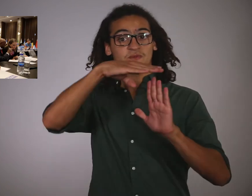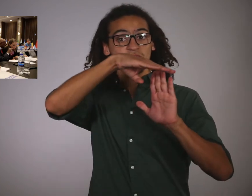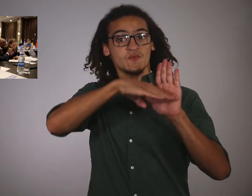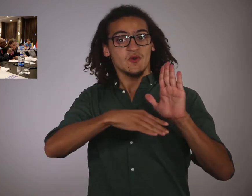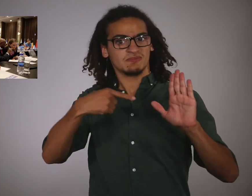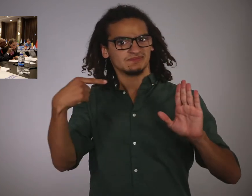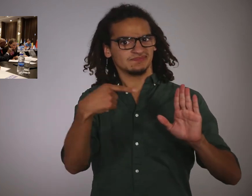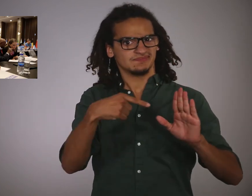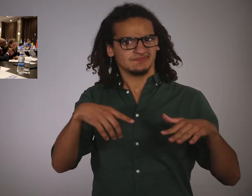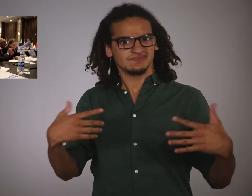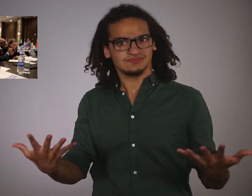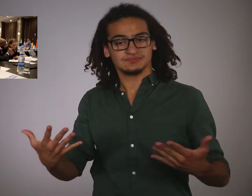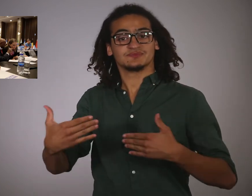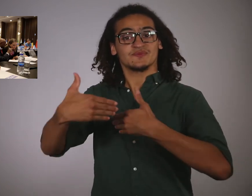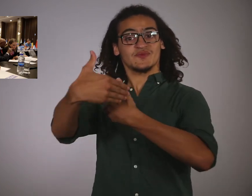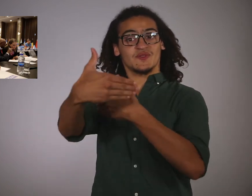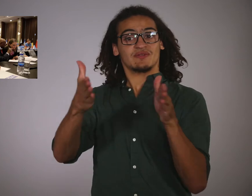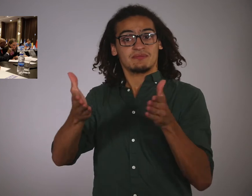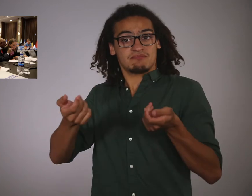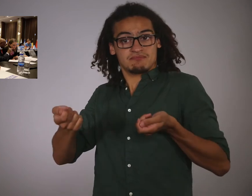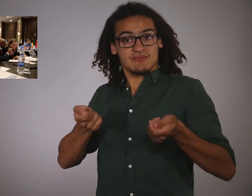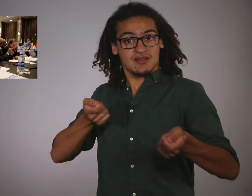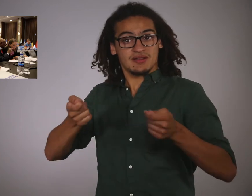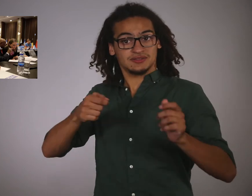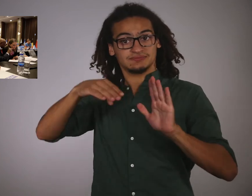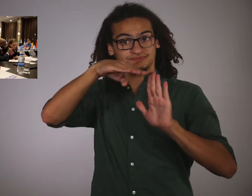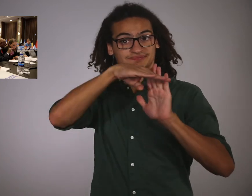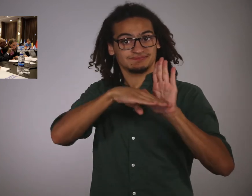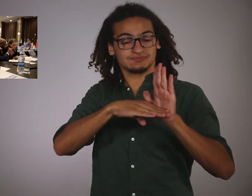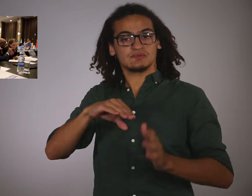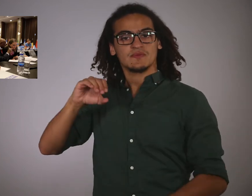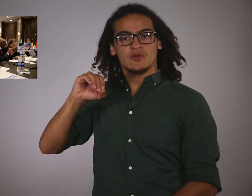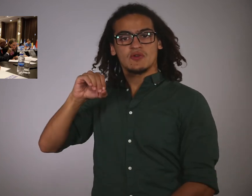A new system called the Office Management System